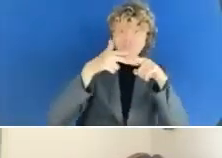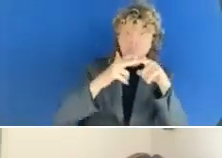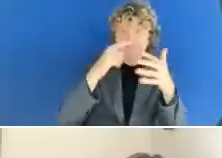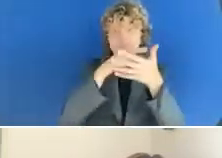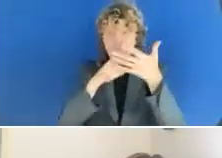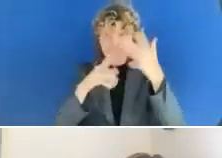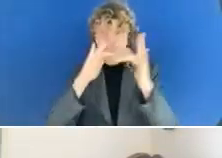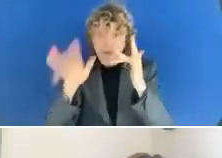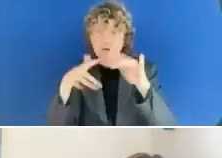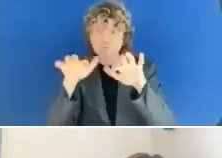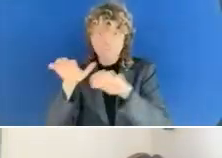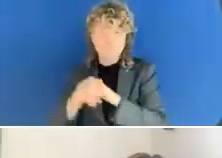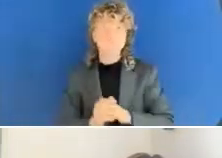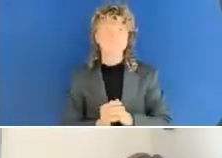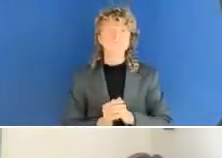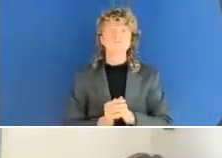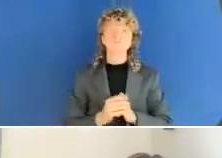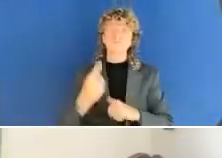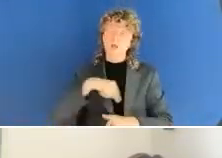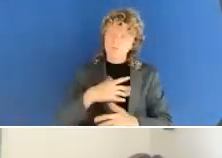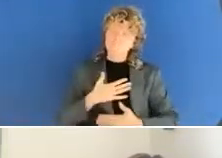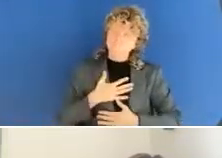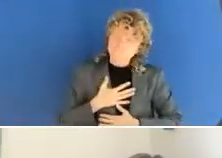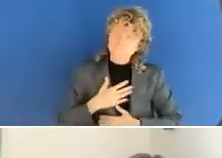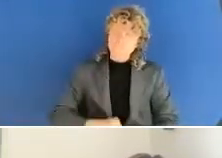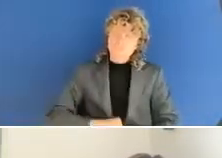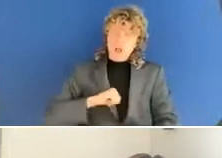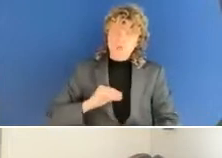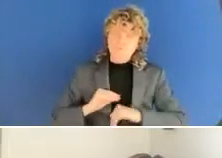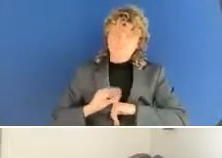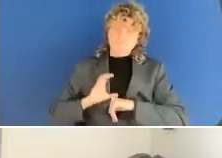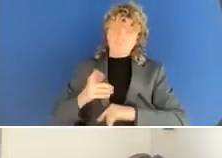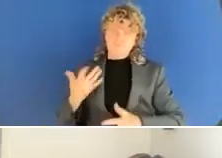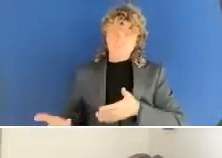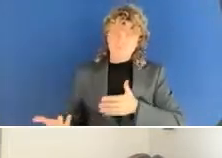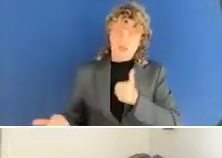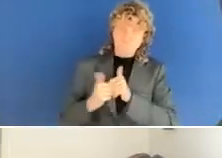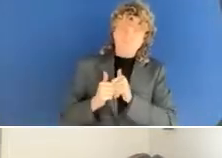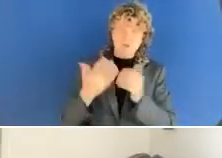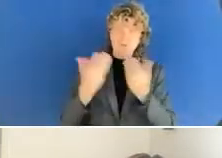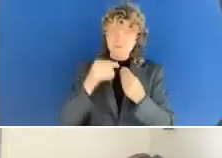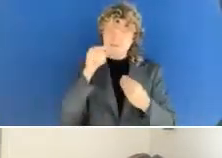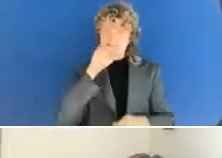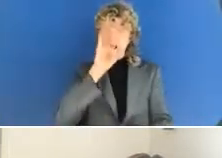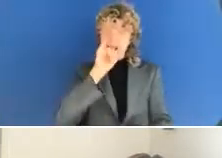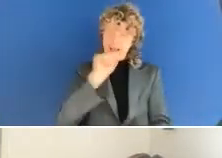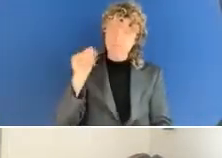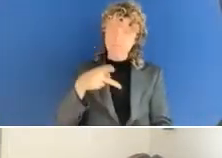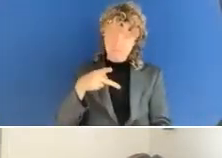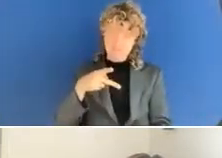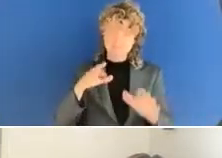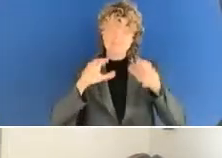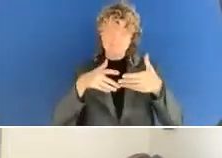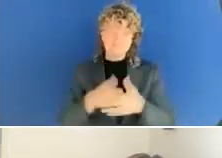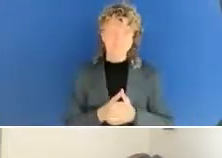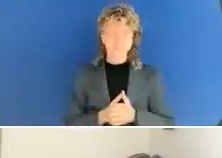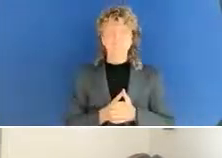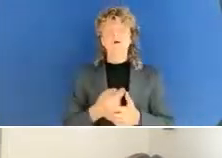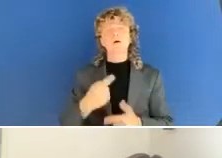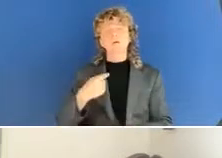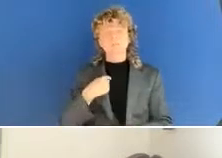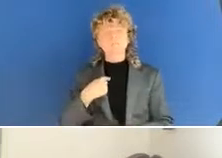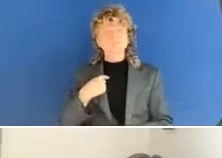the IAAP, and G3ict for this and other reasons. I appreciate the opportunity to share those